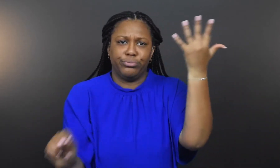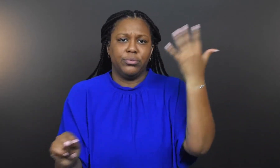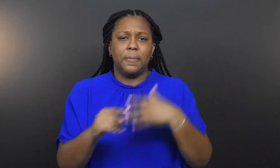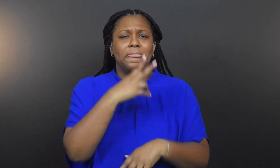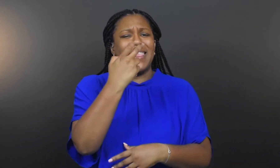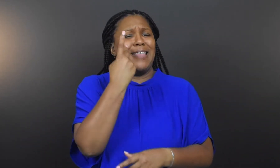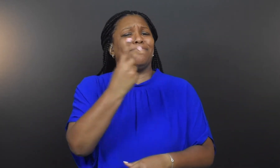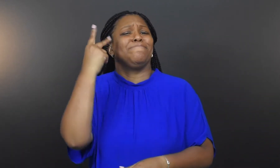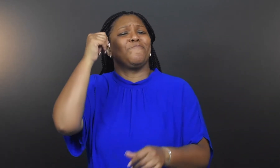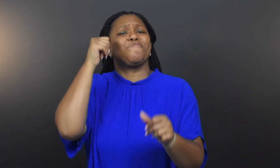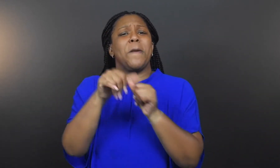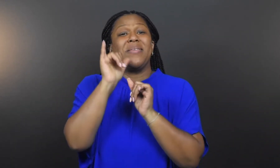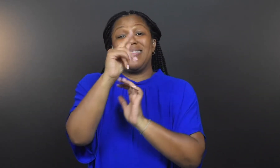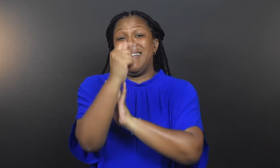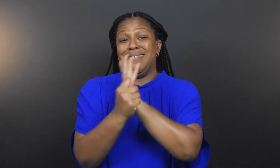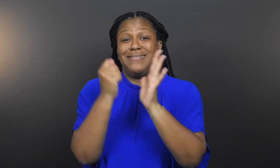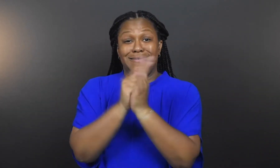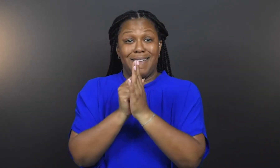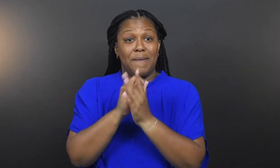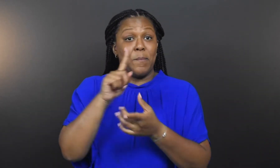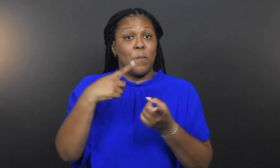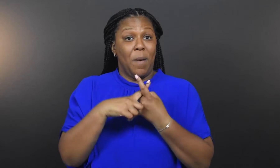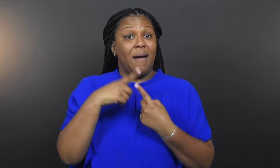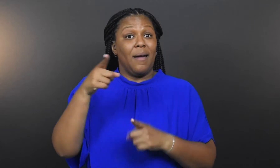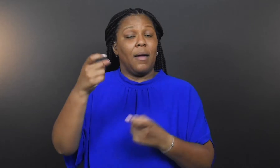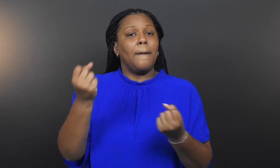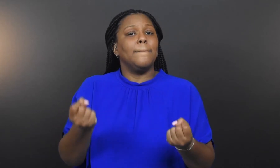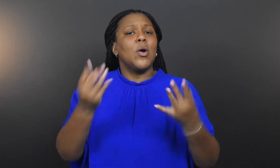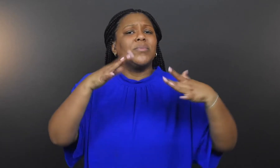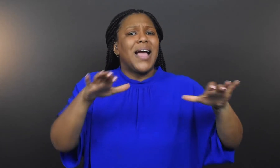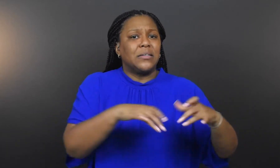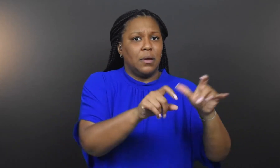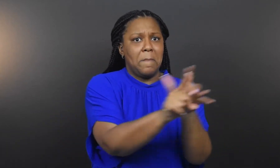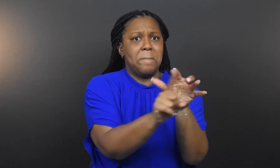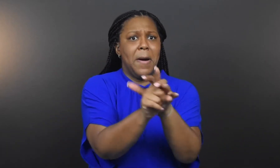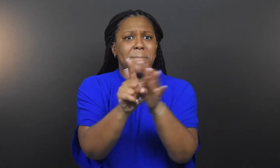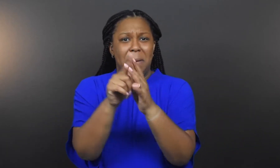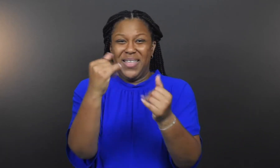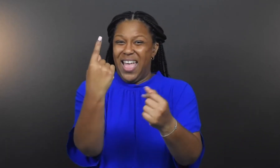He recalls a period when there were multiple activations at one time requiring a satellite